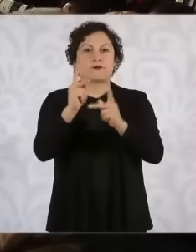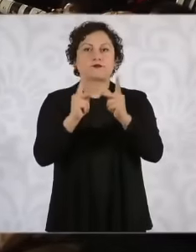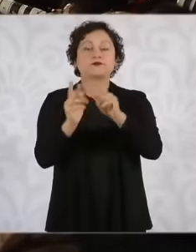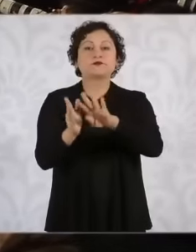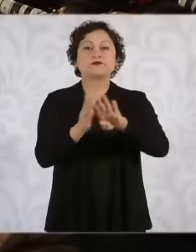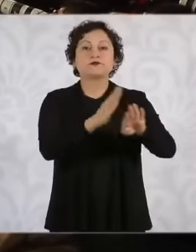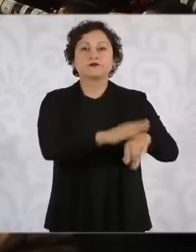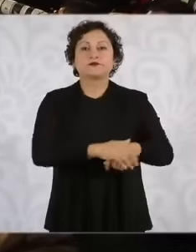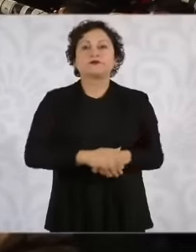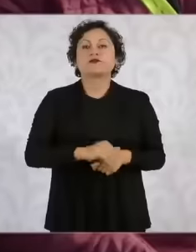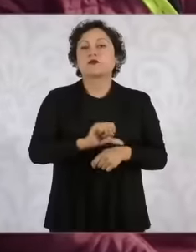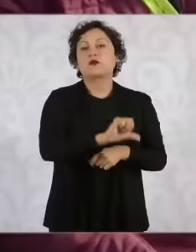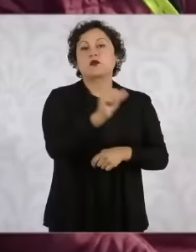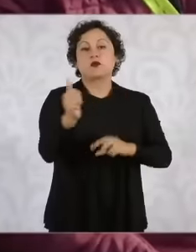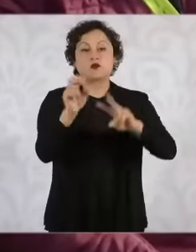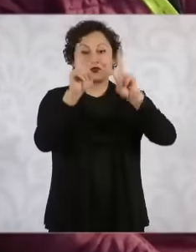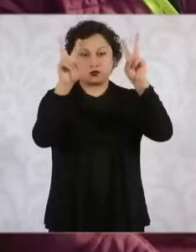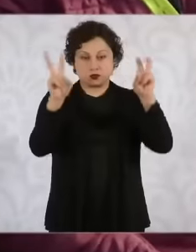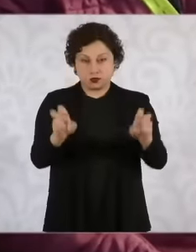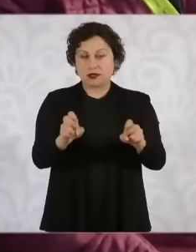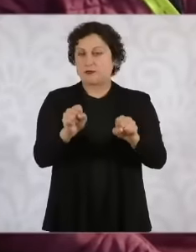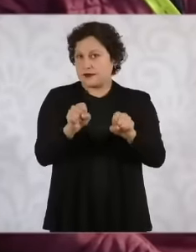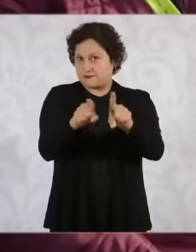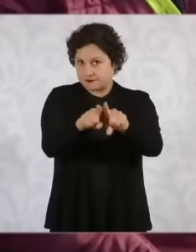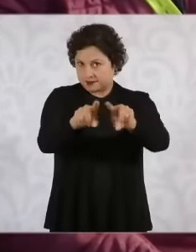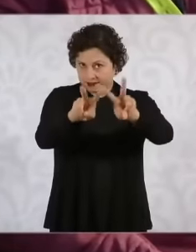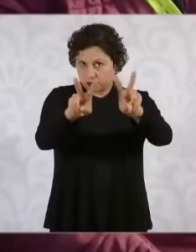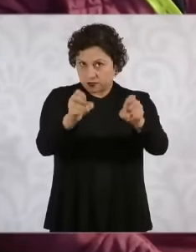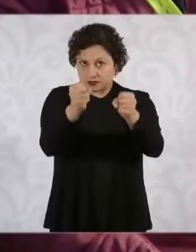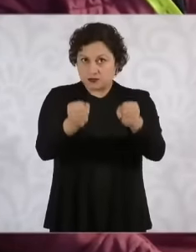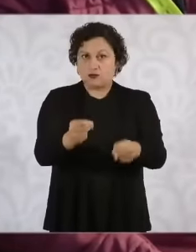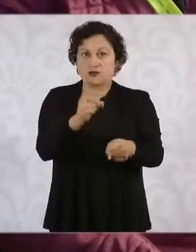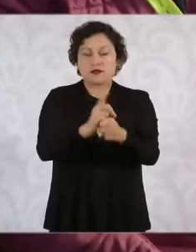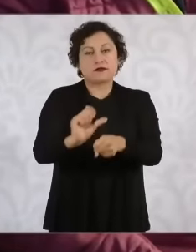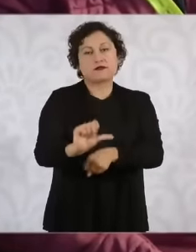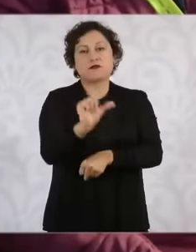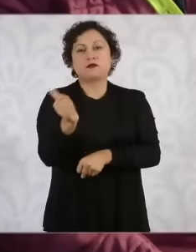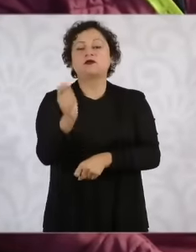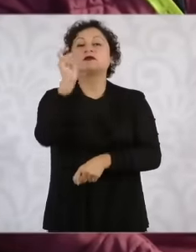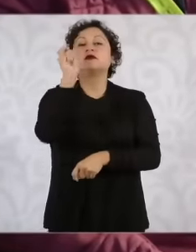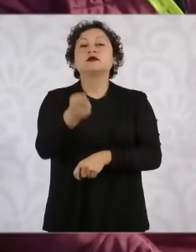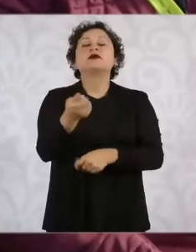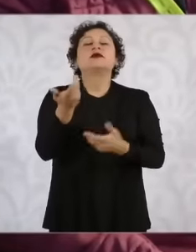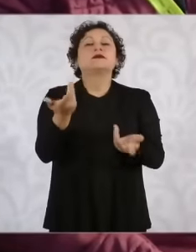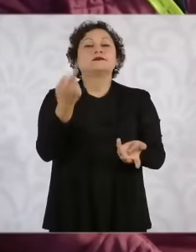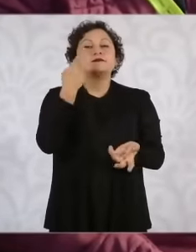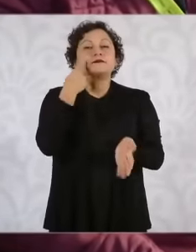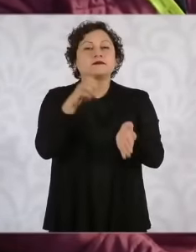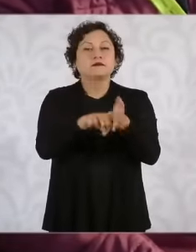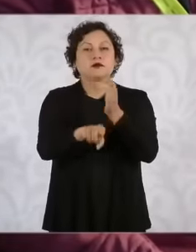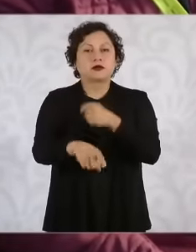returning to other issues, also security, eh, if there is already something for him The issue of Juliacan specifically,